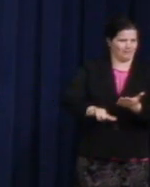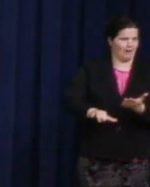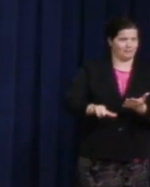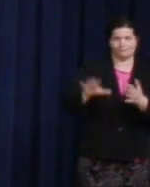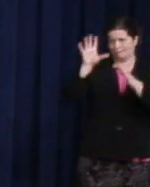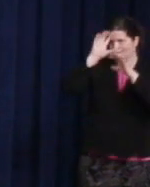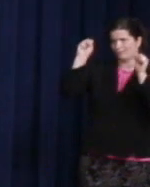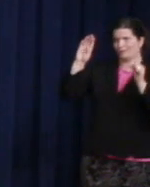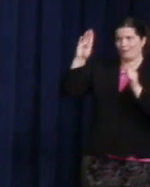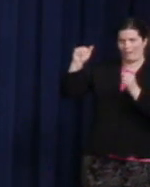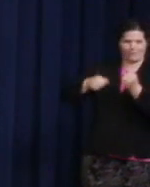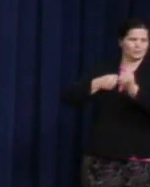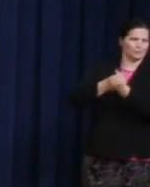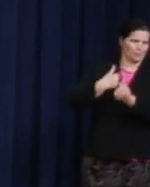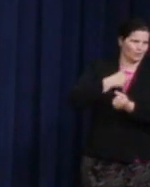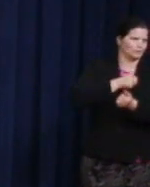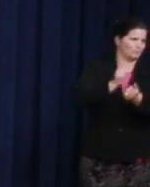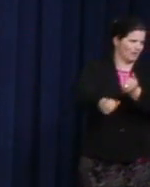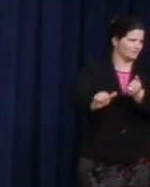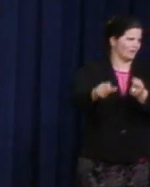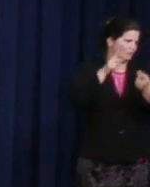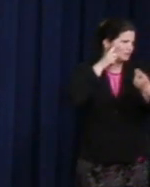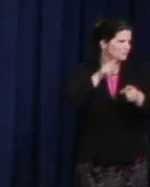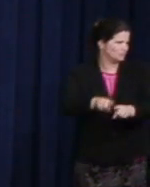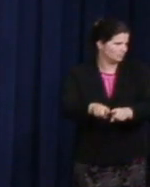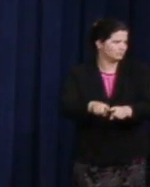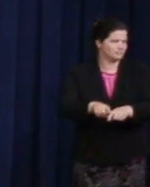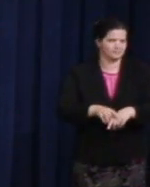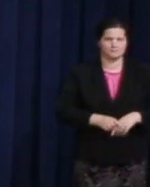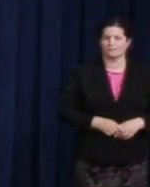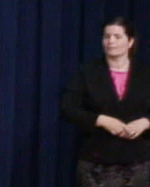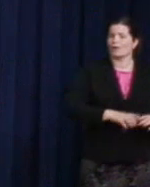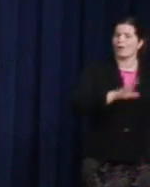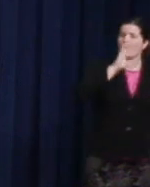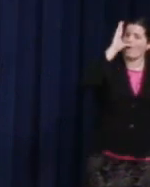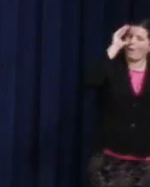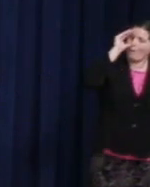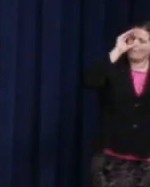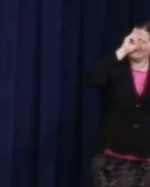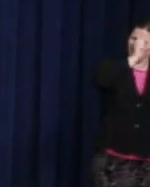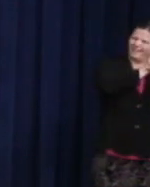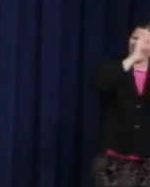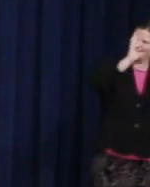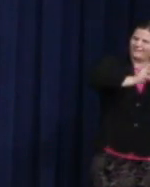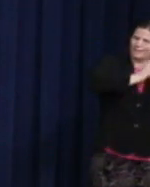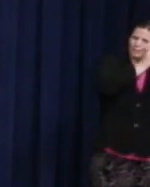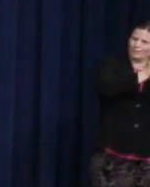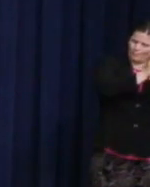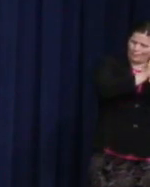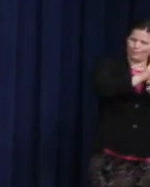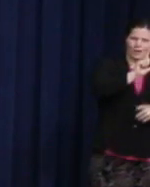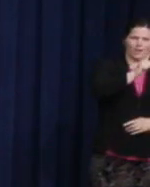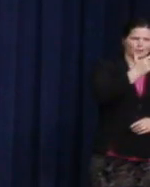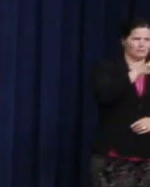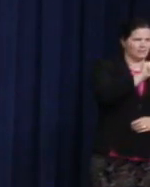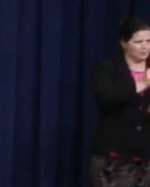Hope is about envisioning a world where promoting LGBT rights is a central part of our foreign policy. Change is about the